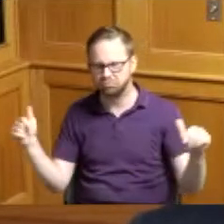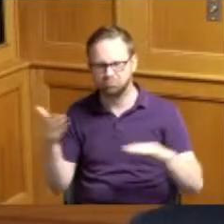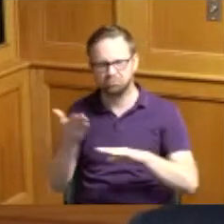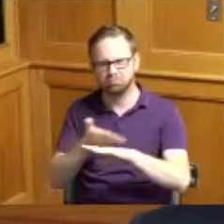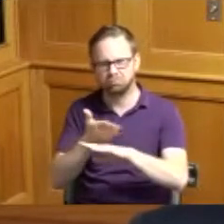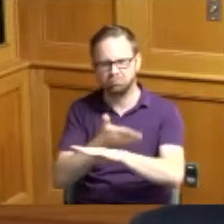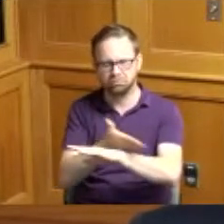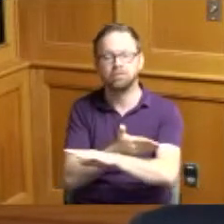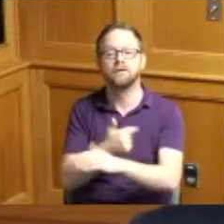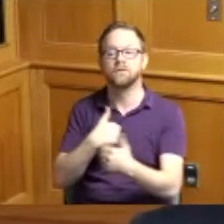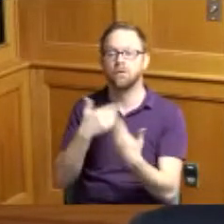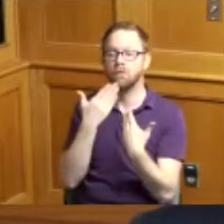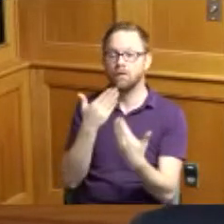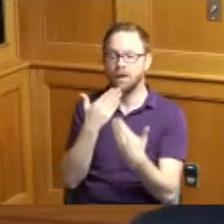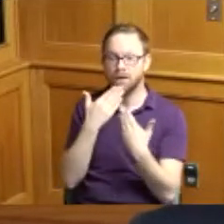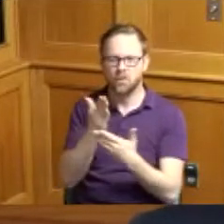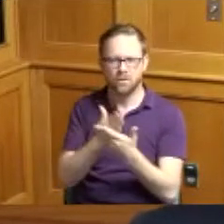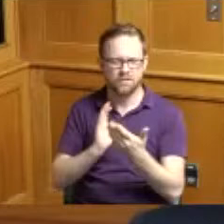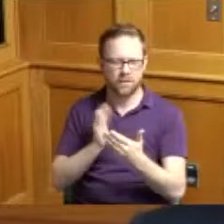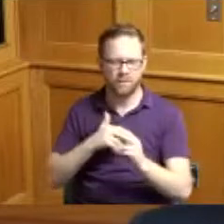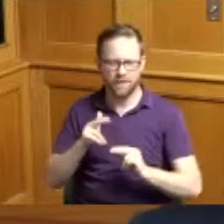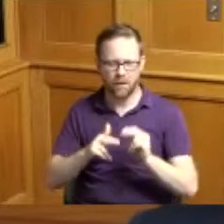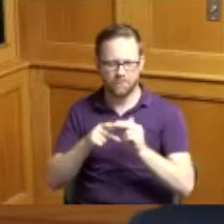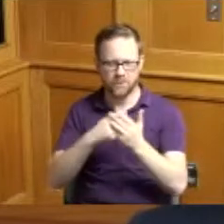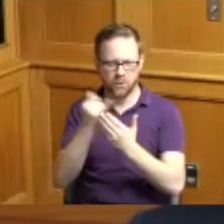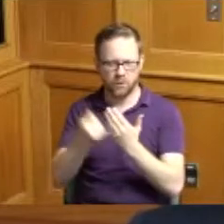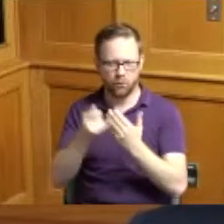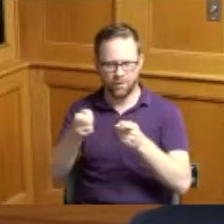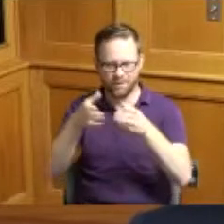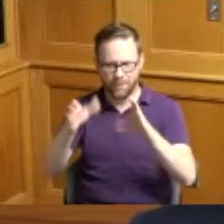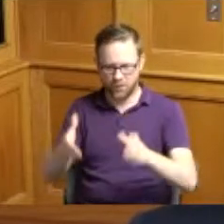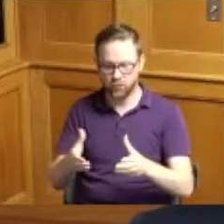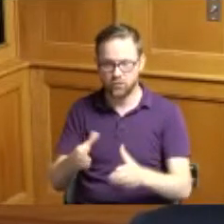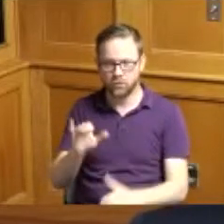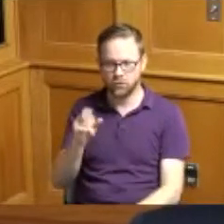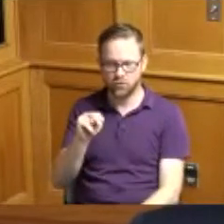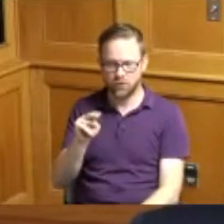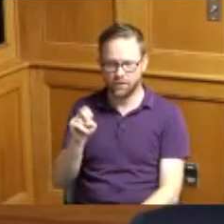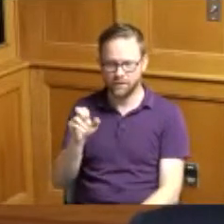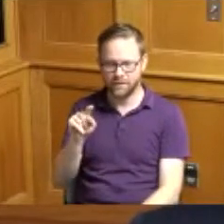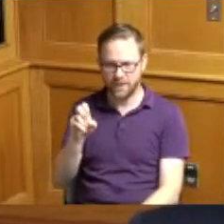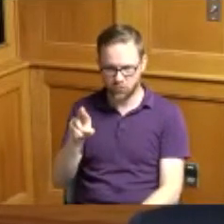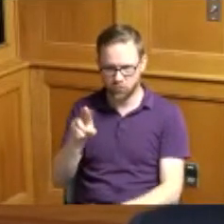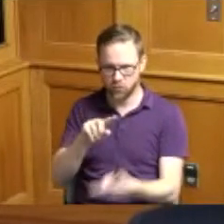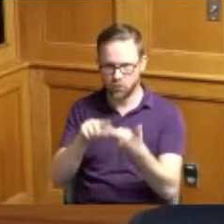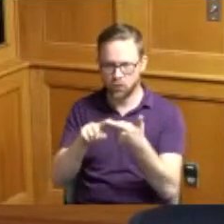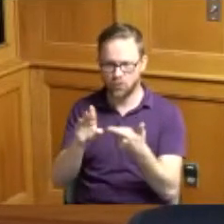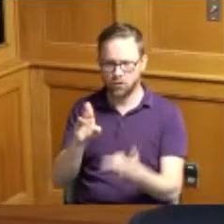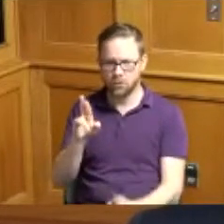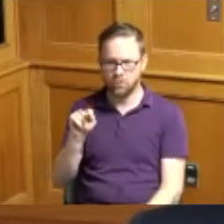thank some of our facility project managers John Nester and Bert Watts for the great work that they